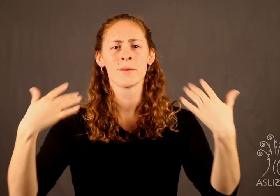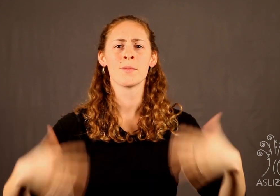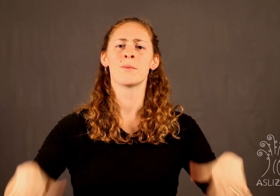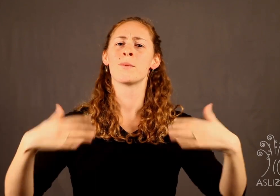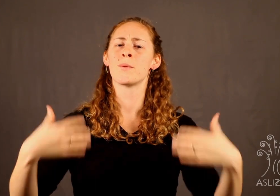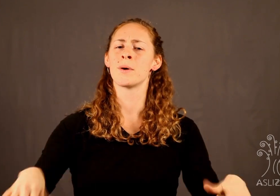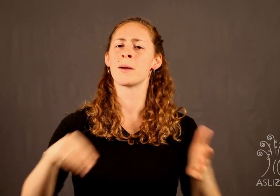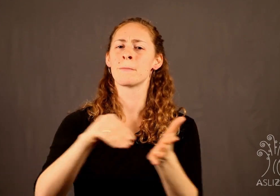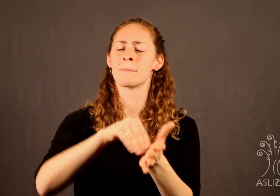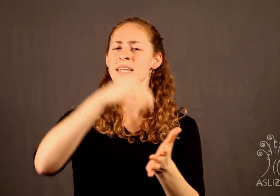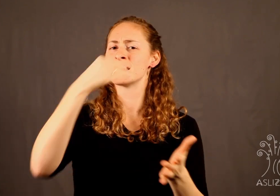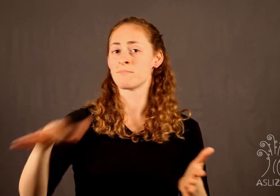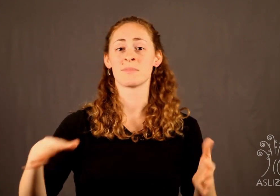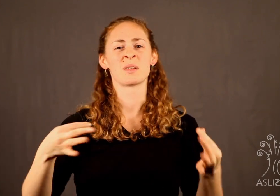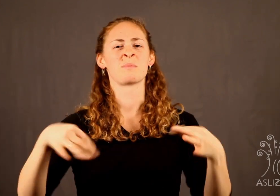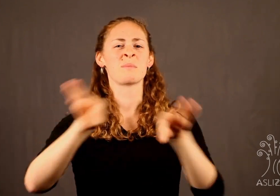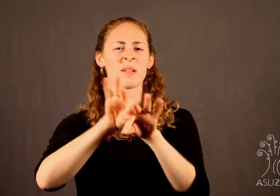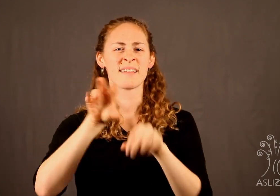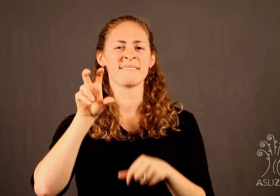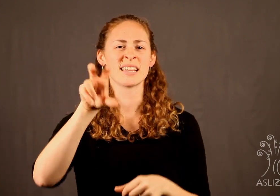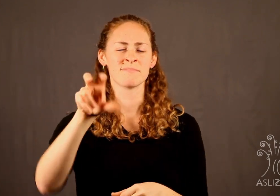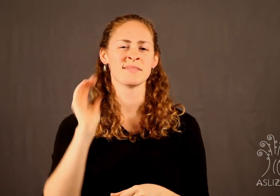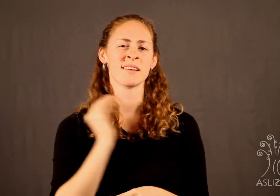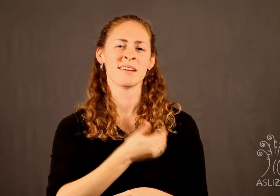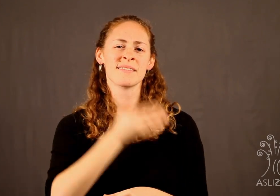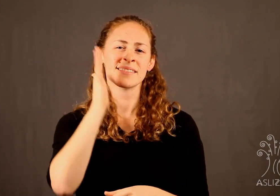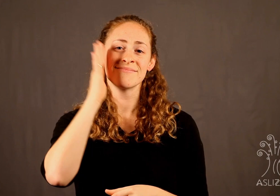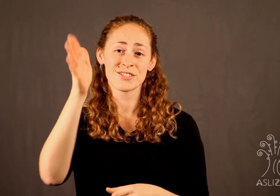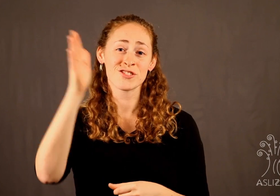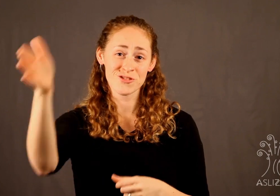They work together to publish top-notch videos. It is expensive and the children's future depends greatly on every penny.